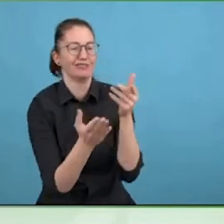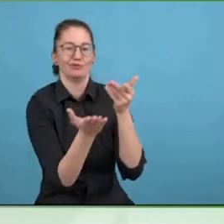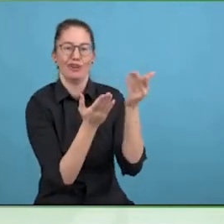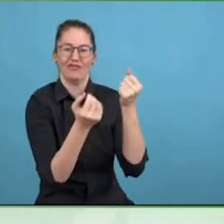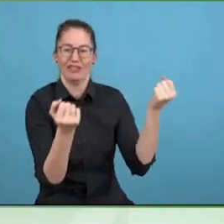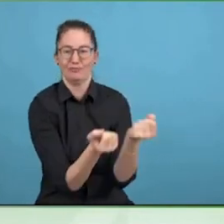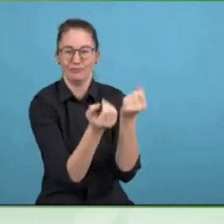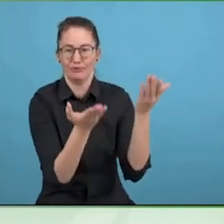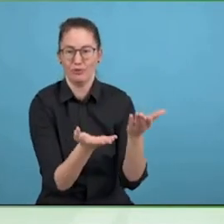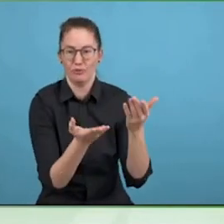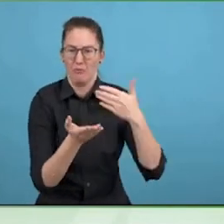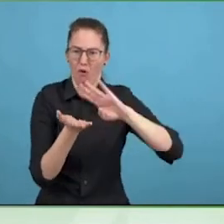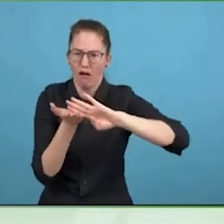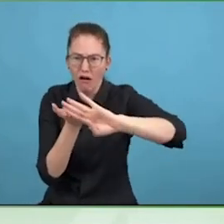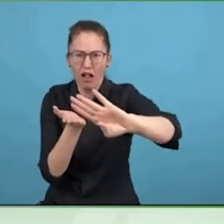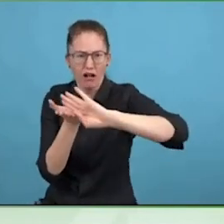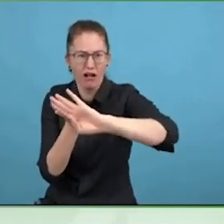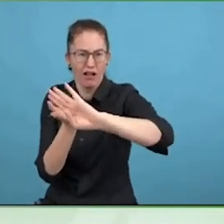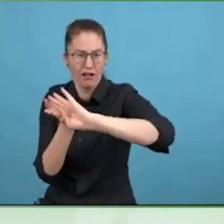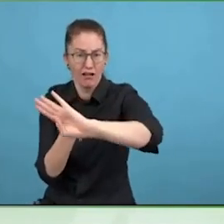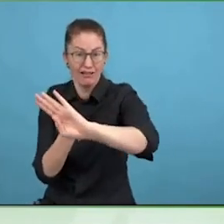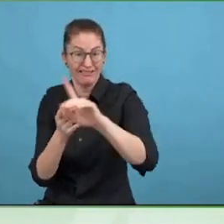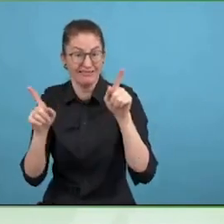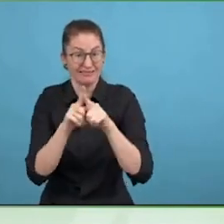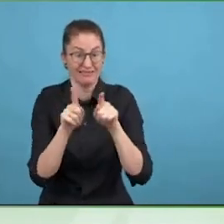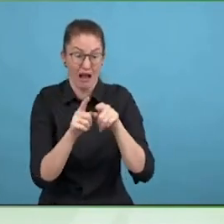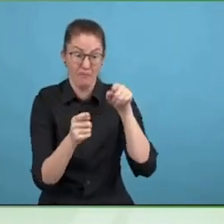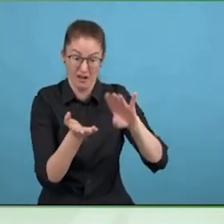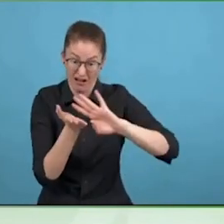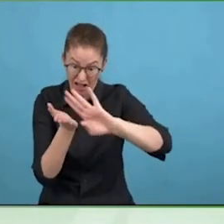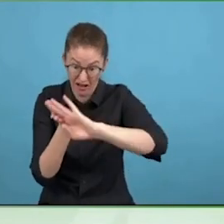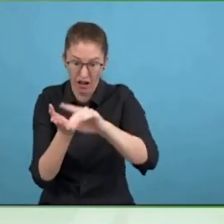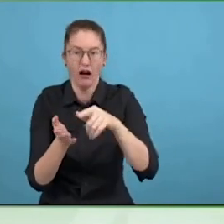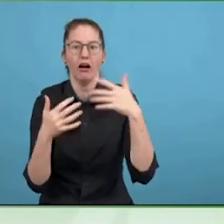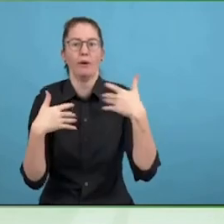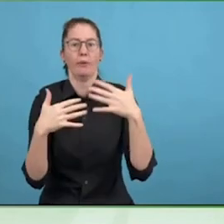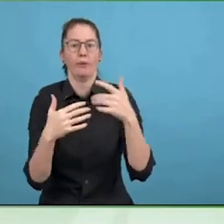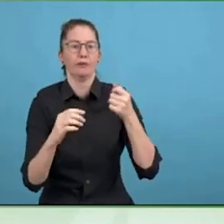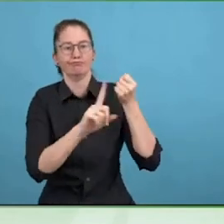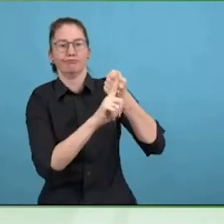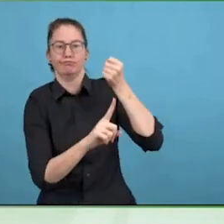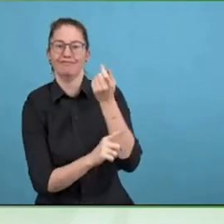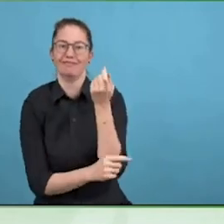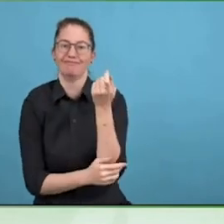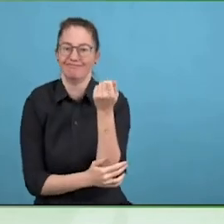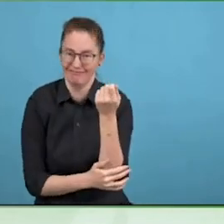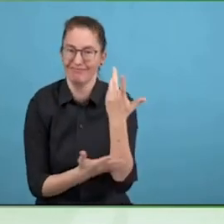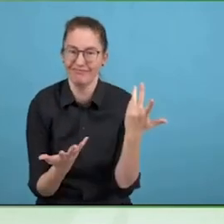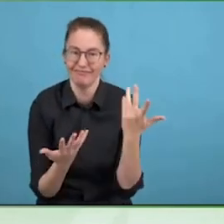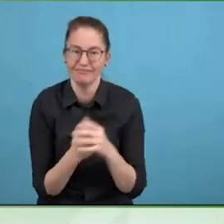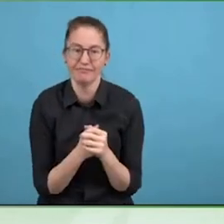structures for our organisation which is big so we need those structures. And what organisation are you with?